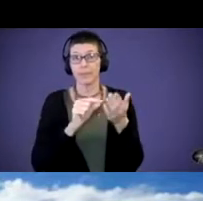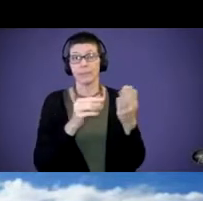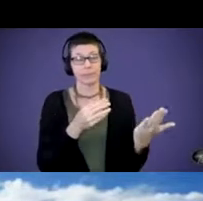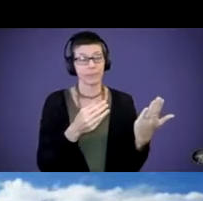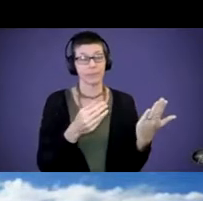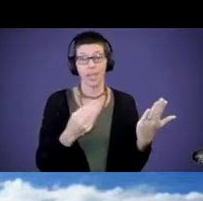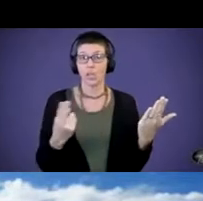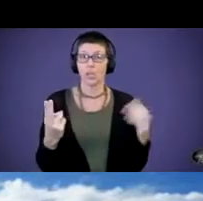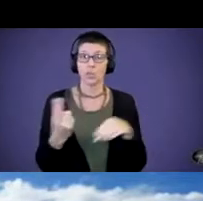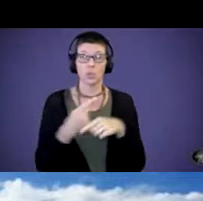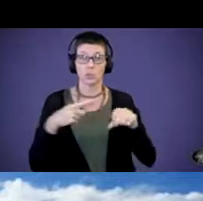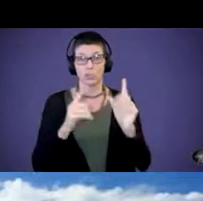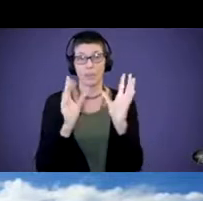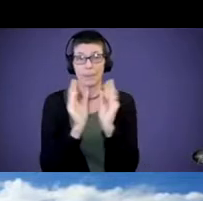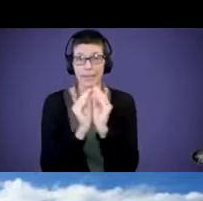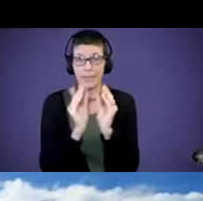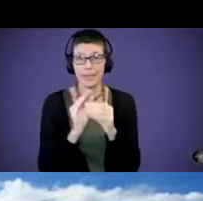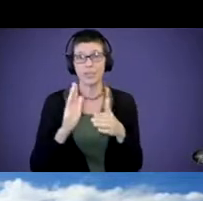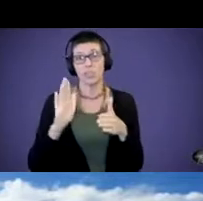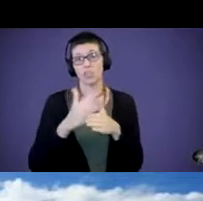sharing it with a provider, sharing it with a family you're working with.